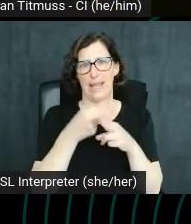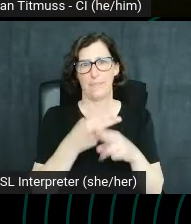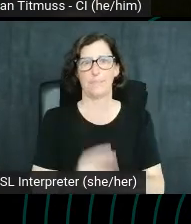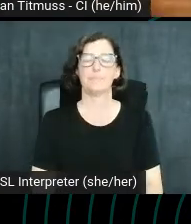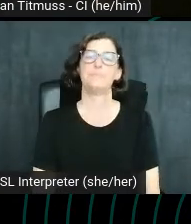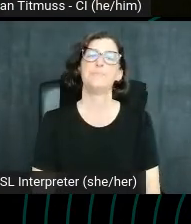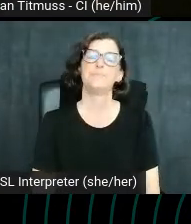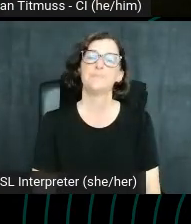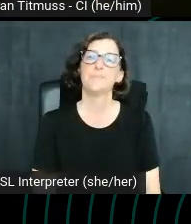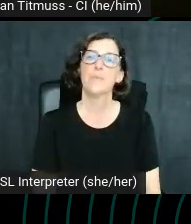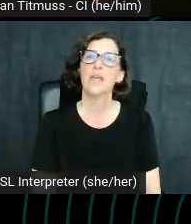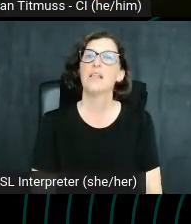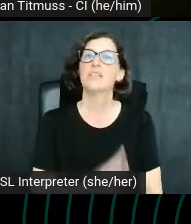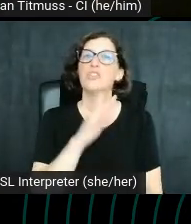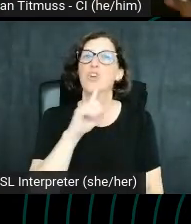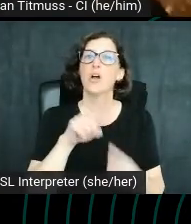Let's also talk about video descriptions.